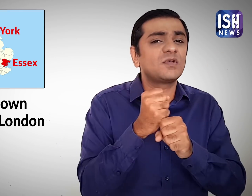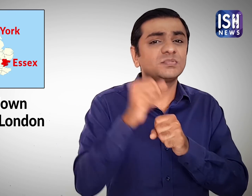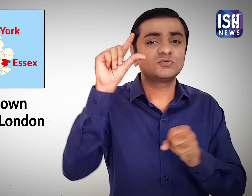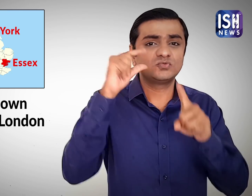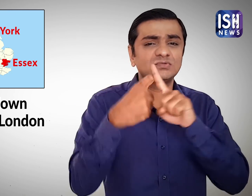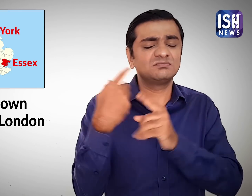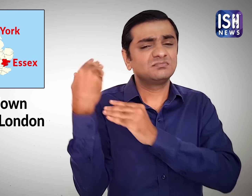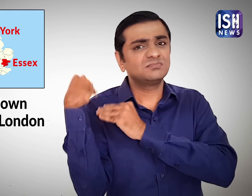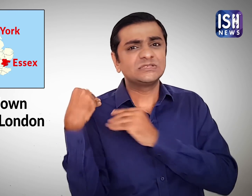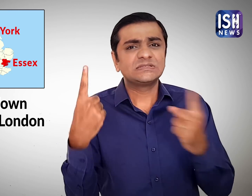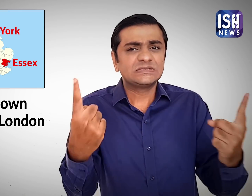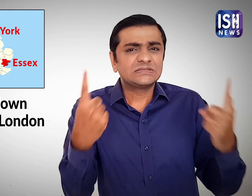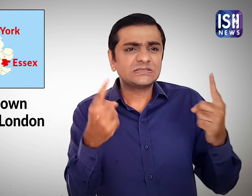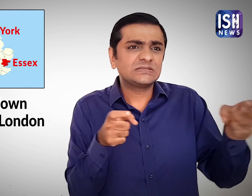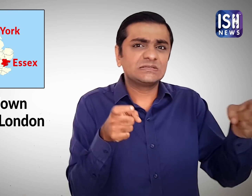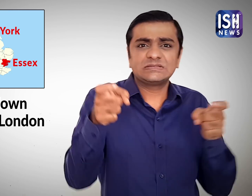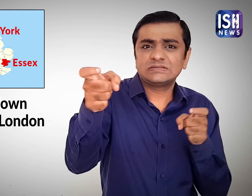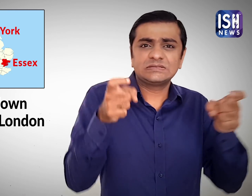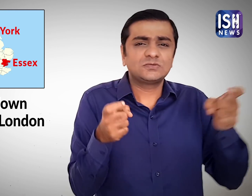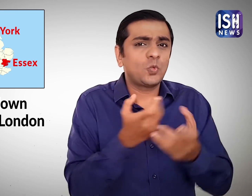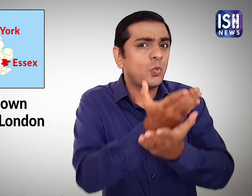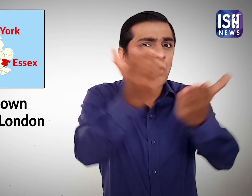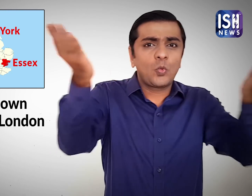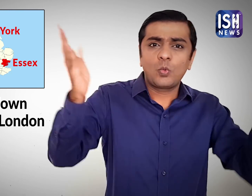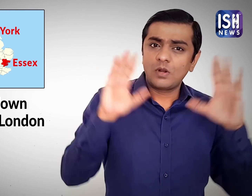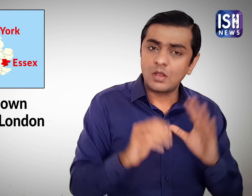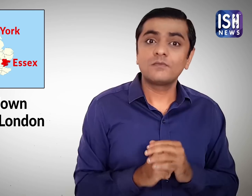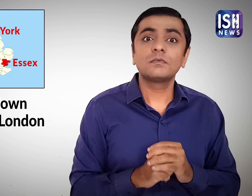The government plans strictly govern these areas.